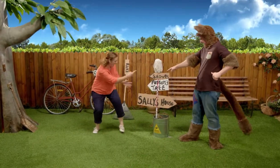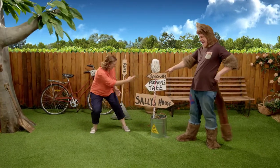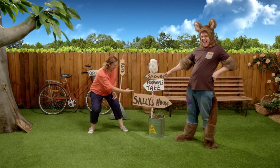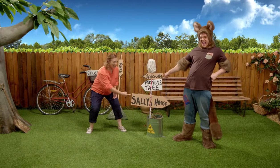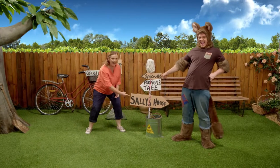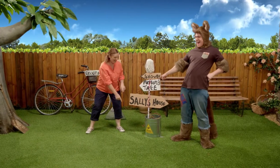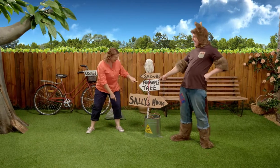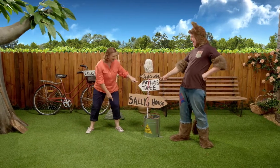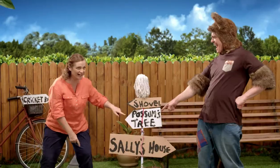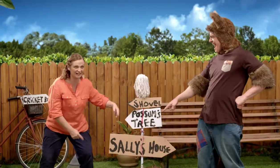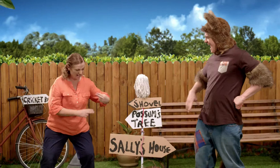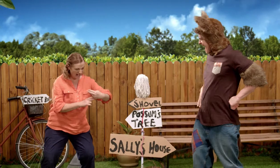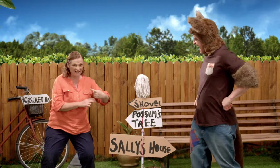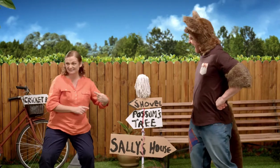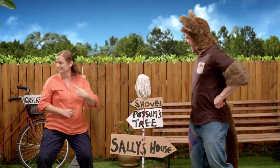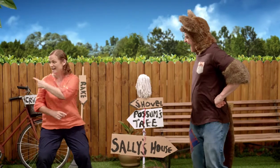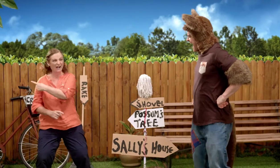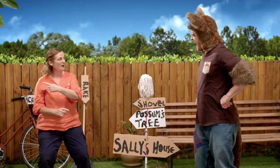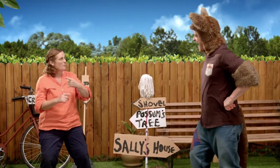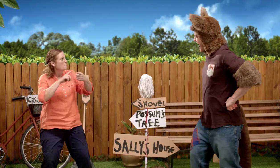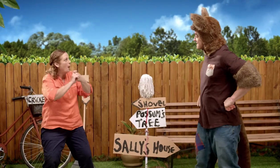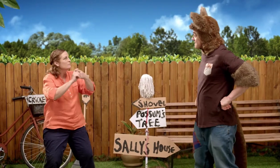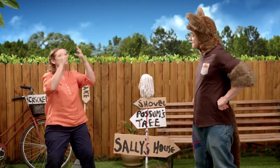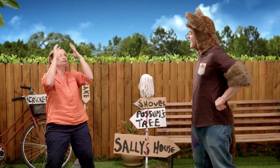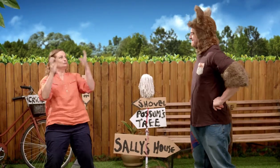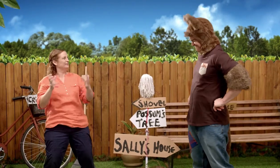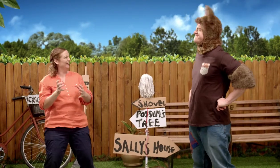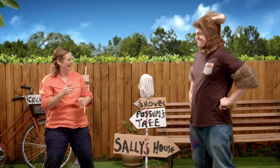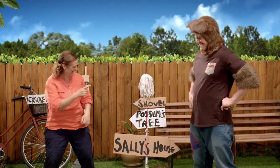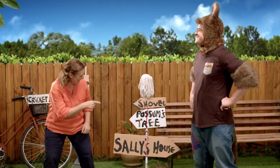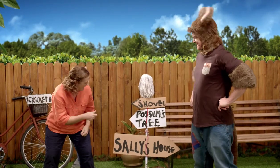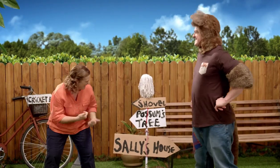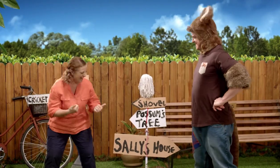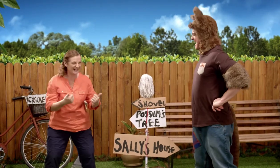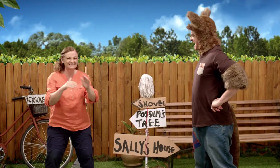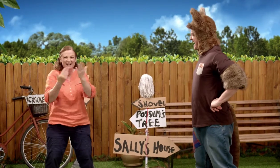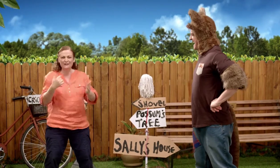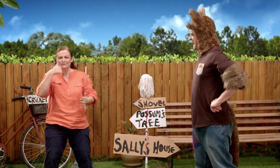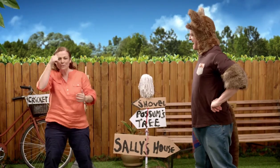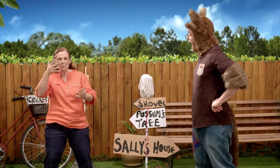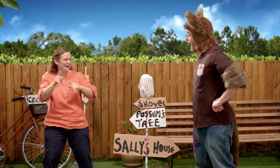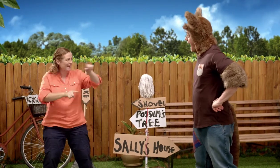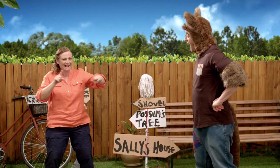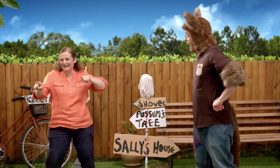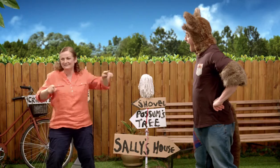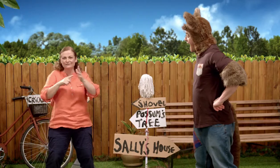Look! Ohh, Possum. That sign is pointing at your tree. It says 'Possum's Tree'.